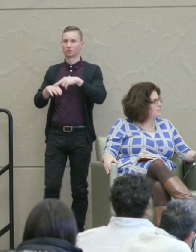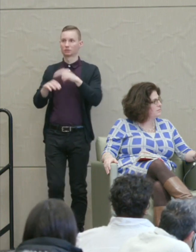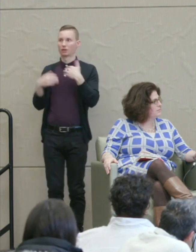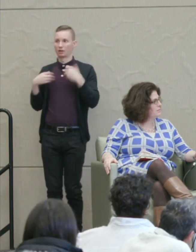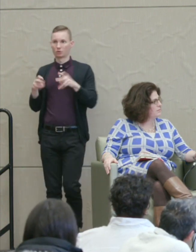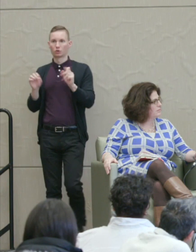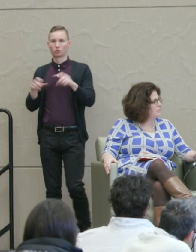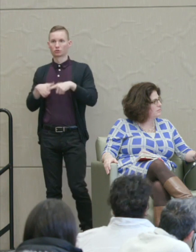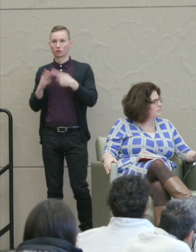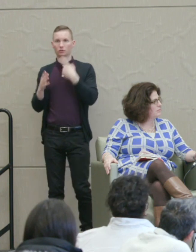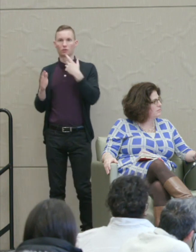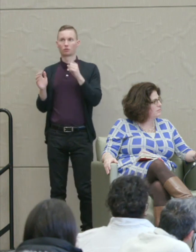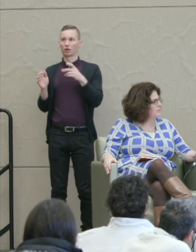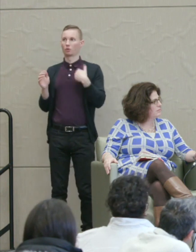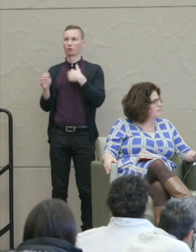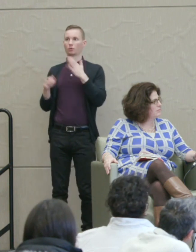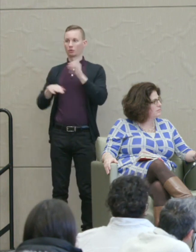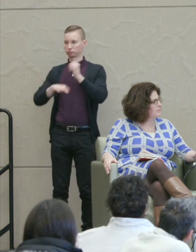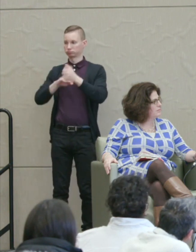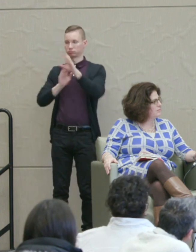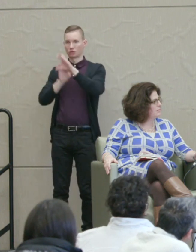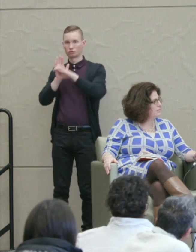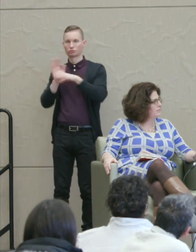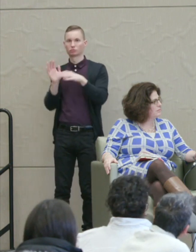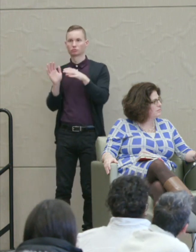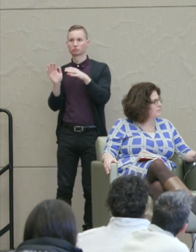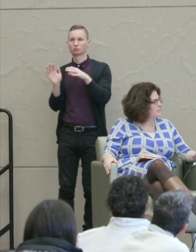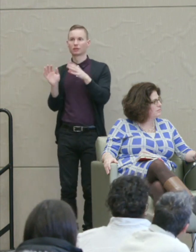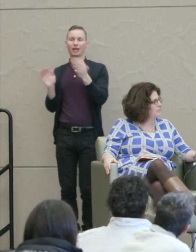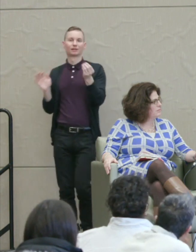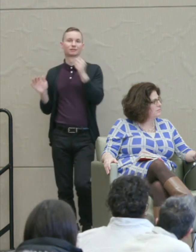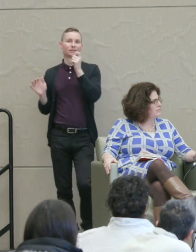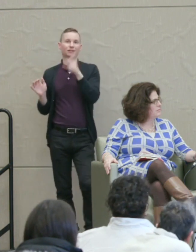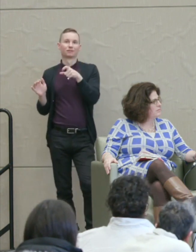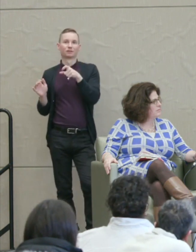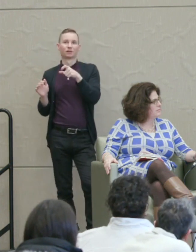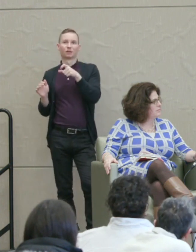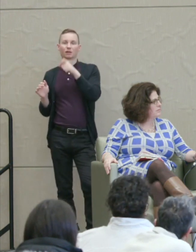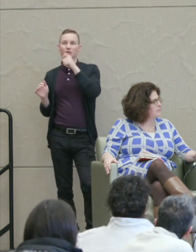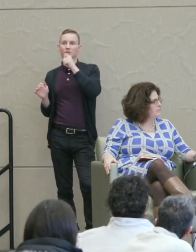Okay, we're going to make a constitution. And they didn't have to deal with the aftermath of a bloody revolution.